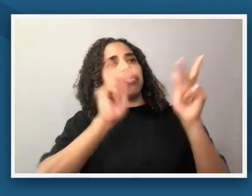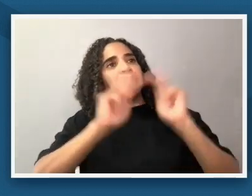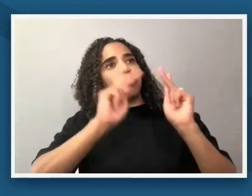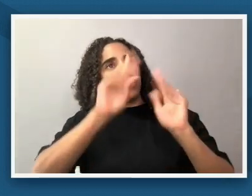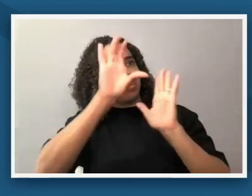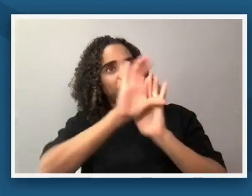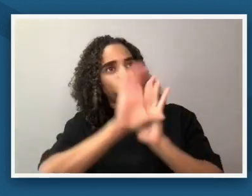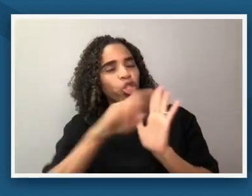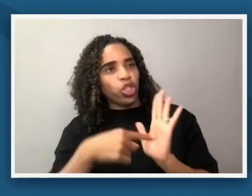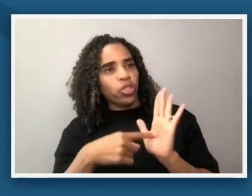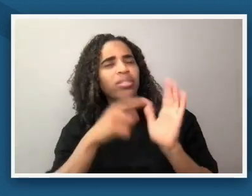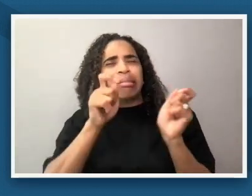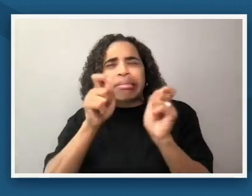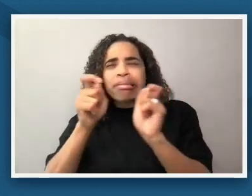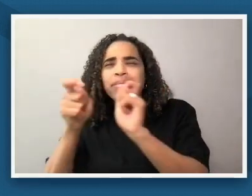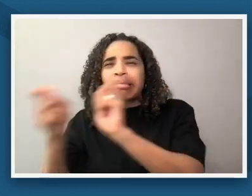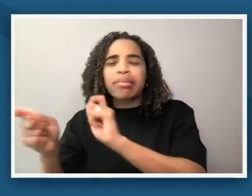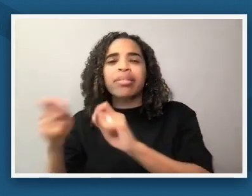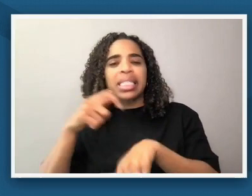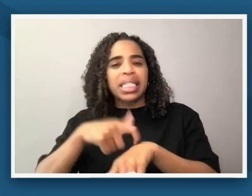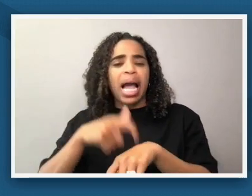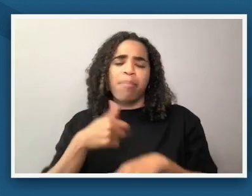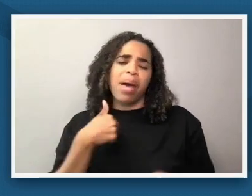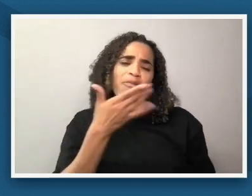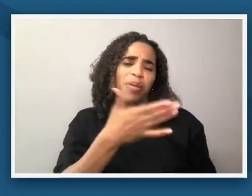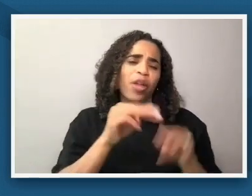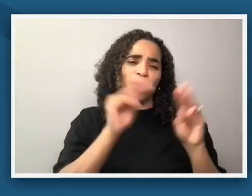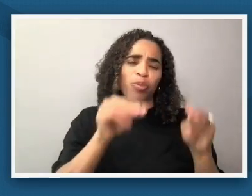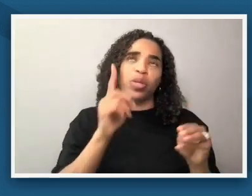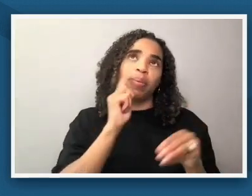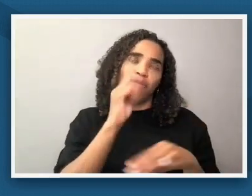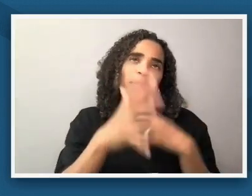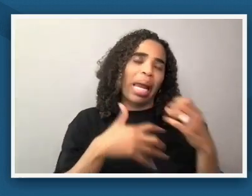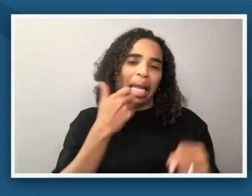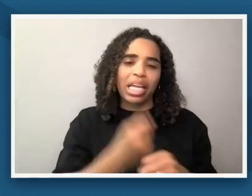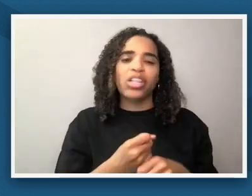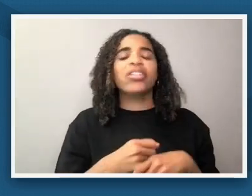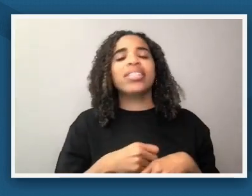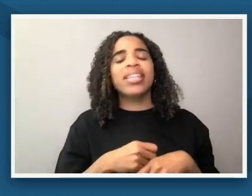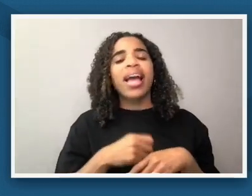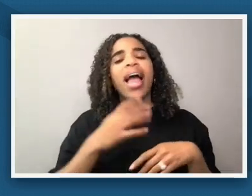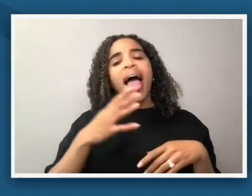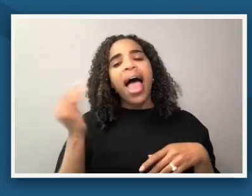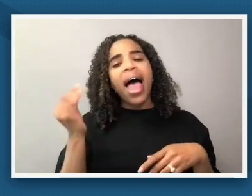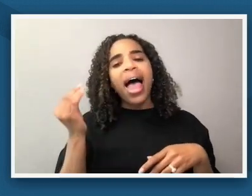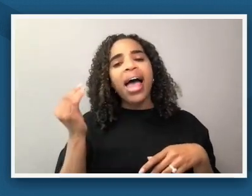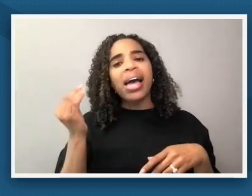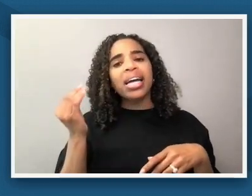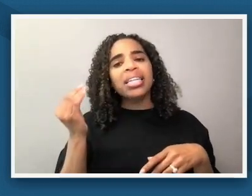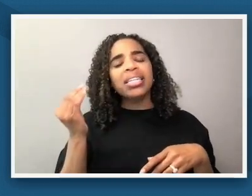um for quite a number of years now